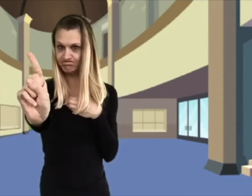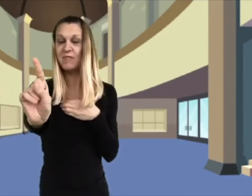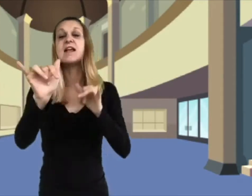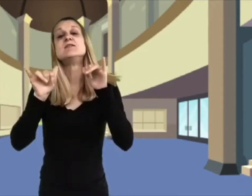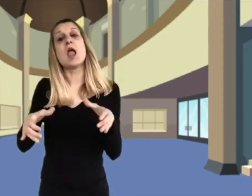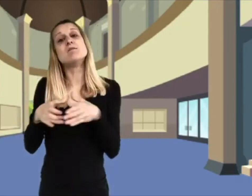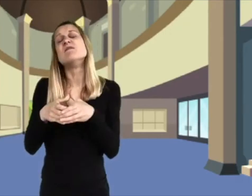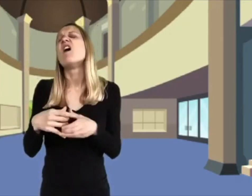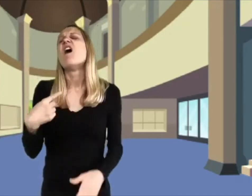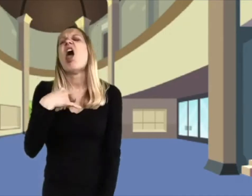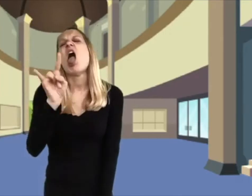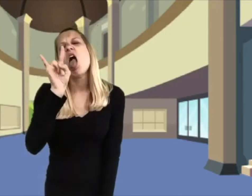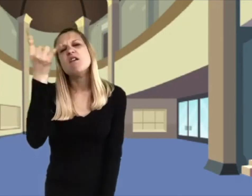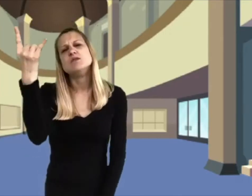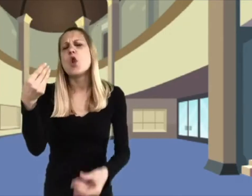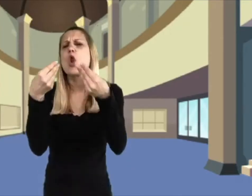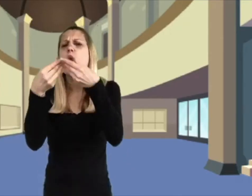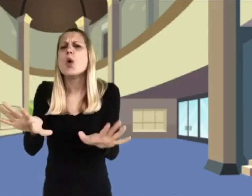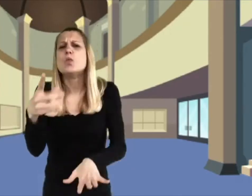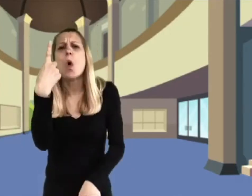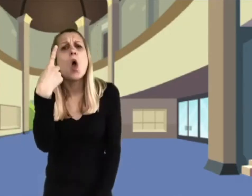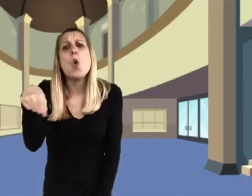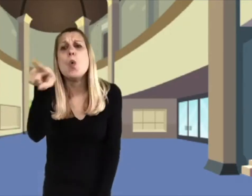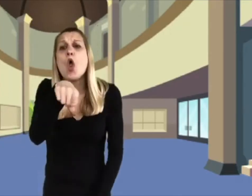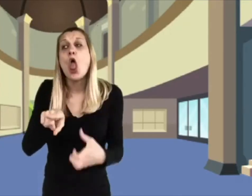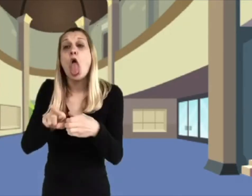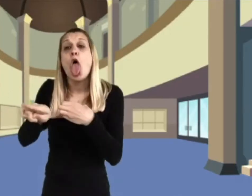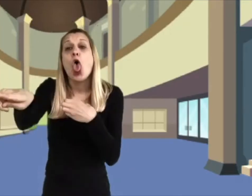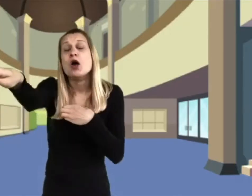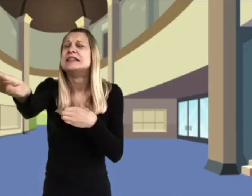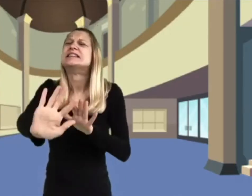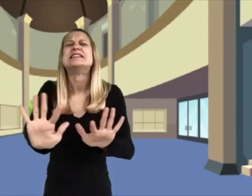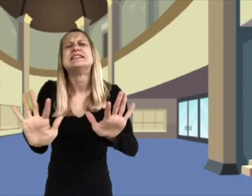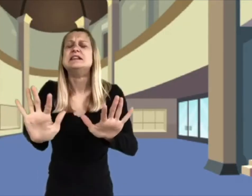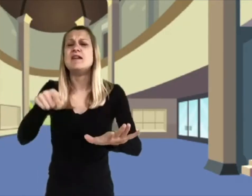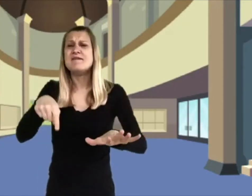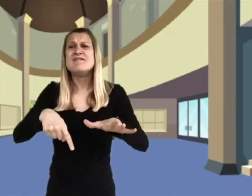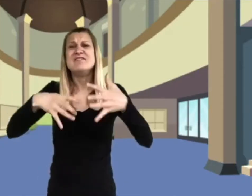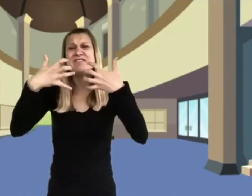I shouldn’t like to lose any of you at this stage of the proceedings! Oh, dear me, no!